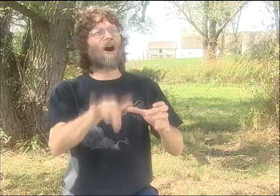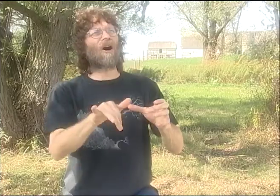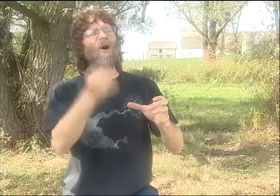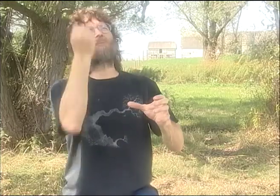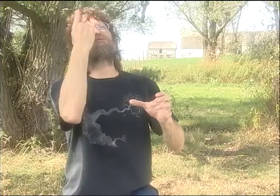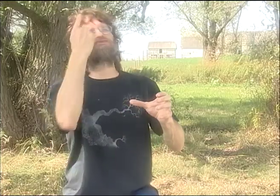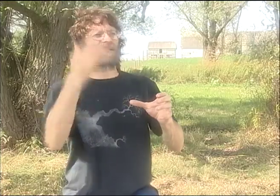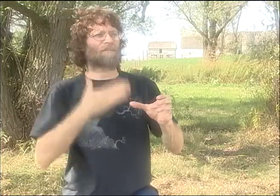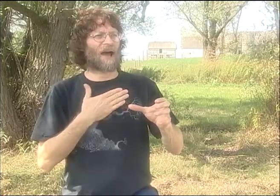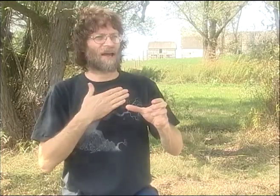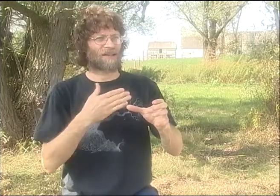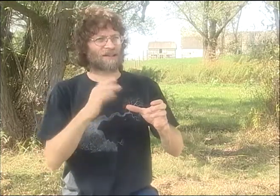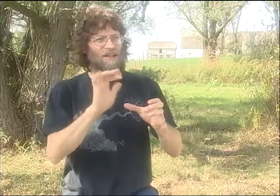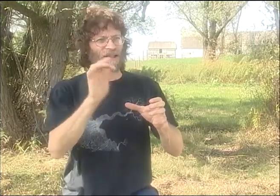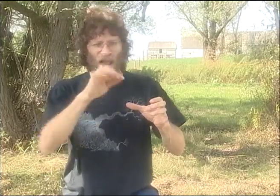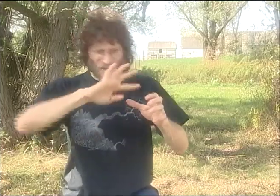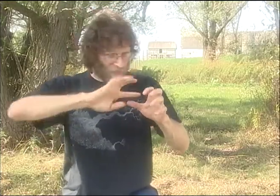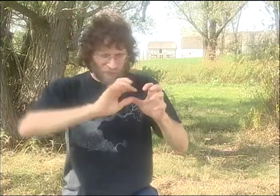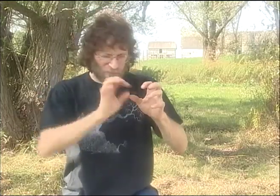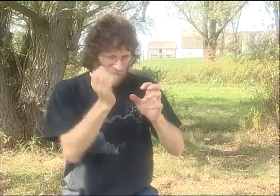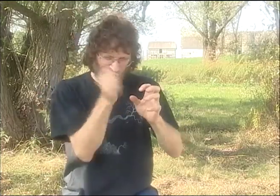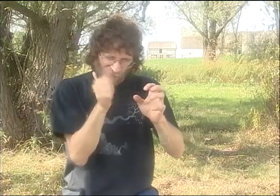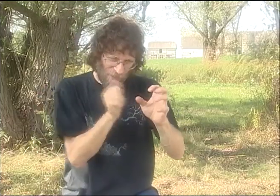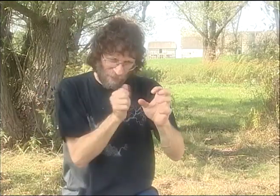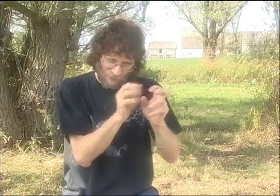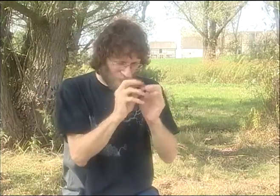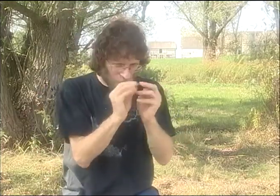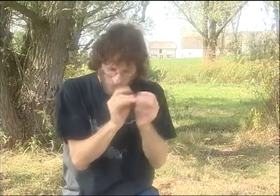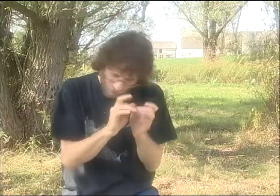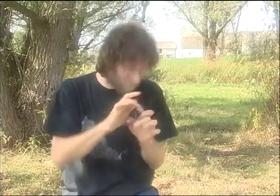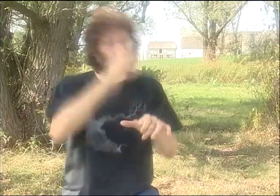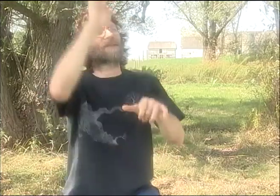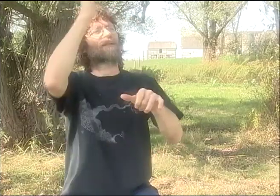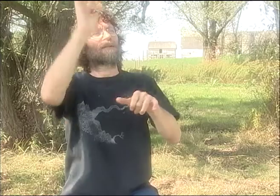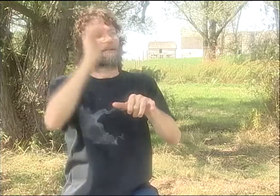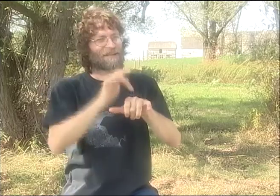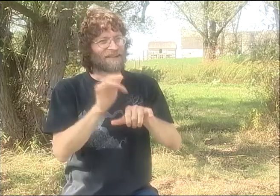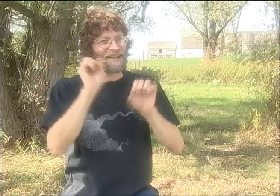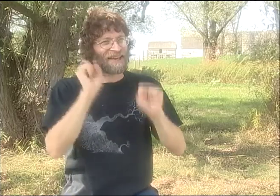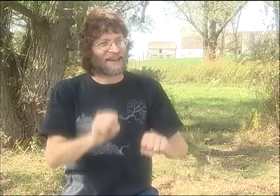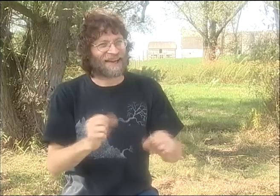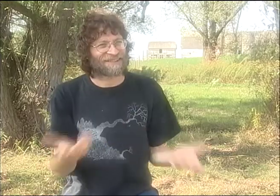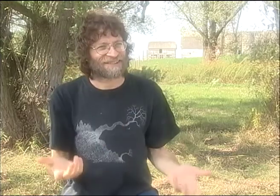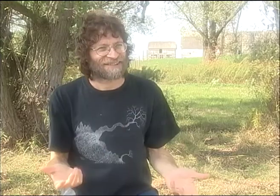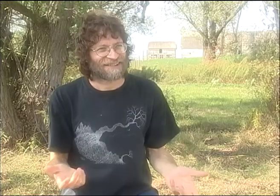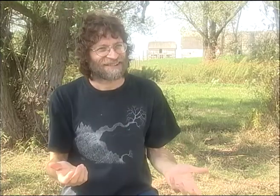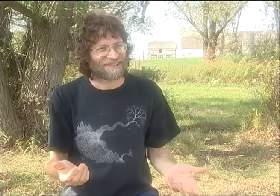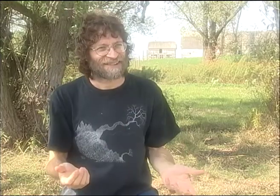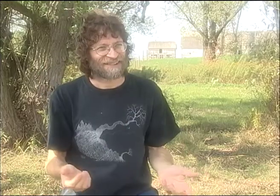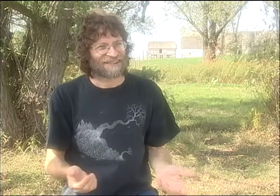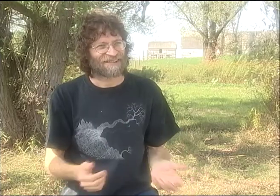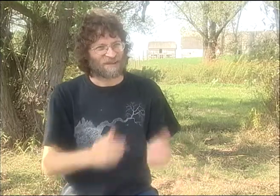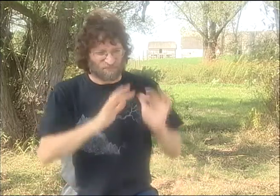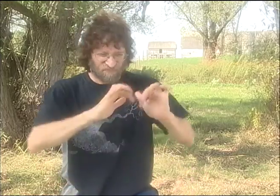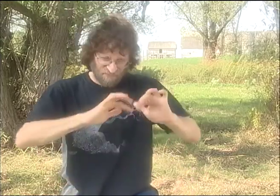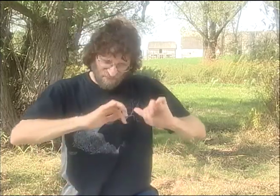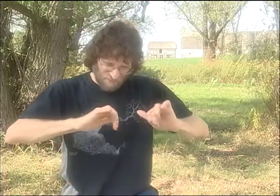I GIVE HIM THIS BIG OLD HULKING ROCK, IMMEDIATELY HE SEES WHAT LAYS WITHIN AND HE CHIPS AWAY AND FINDS ALL THE FACETS